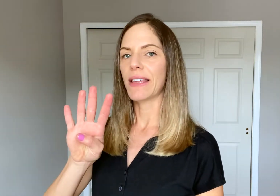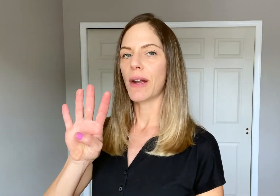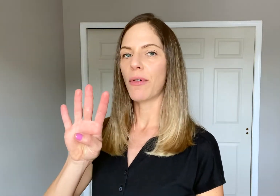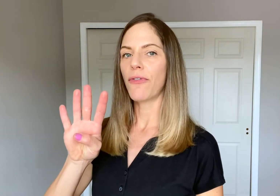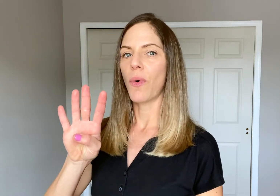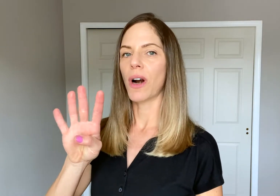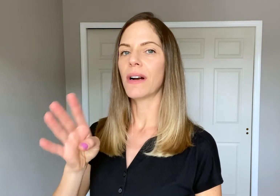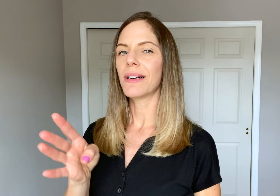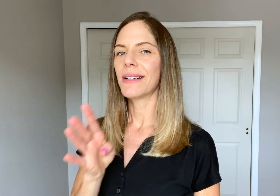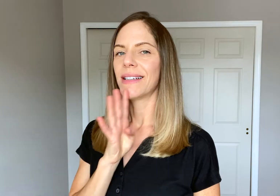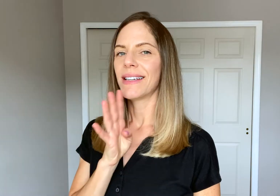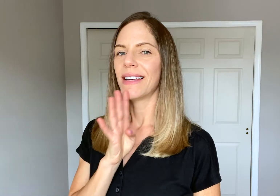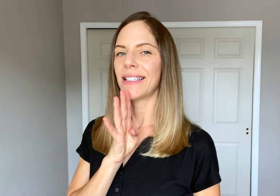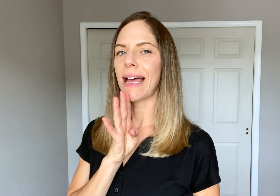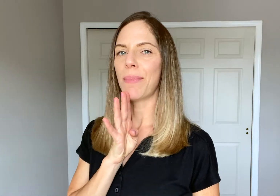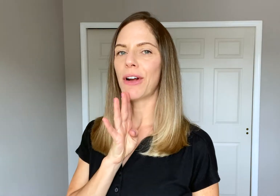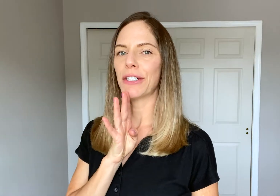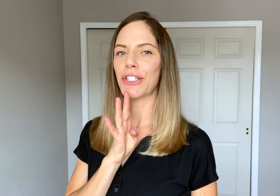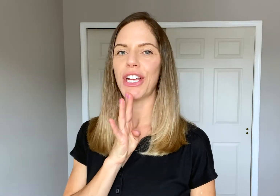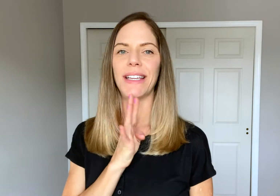take the number four and tap it on your chin.